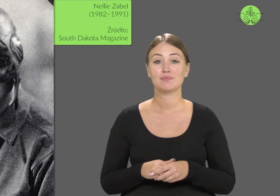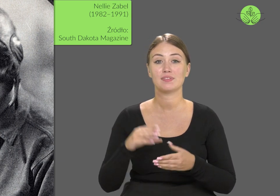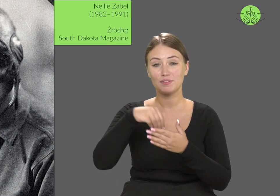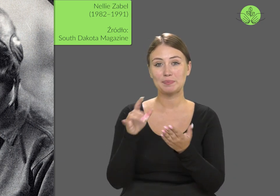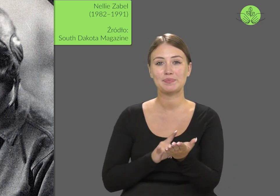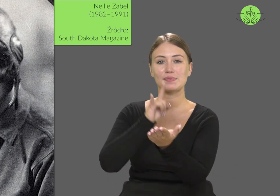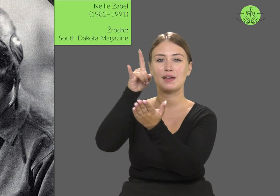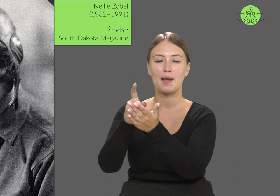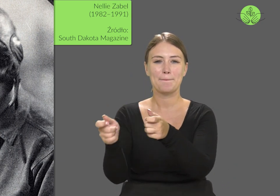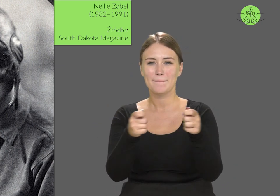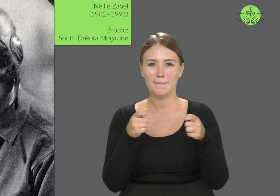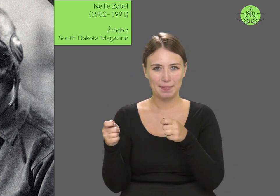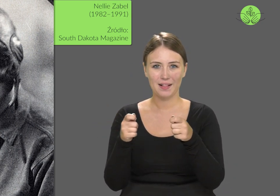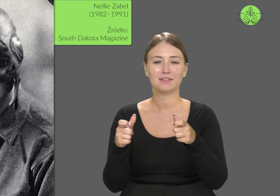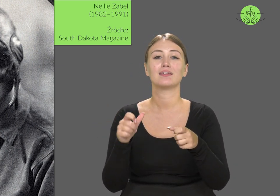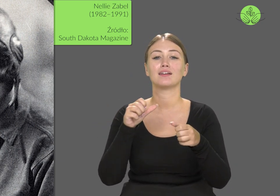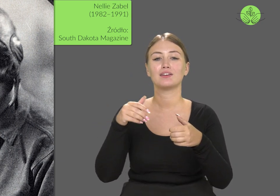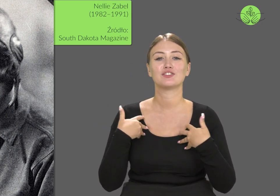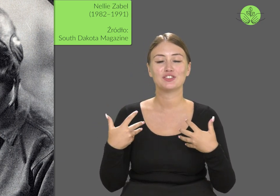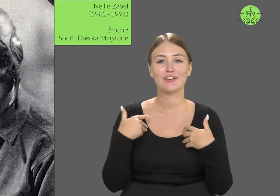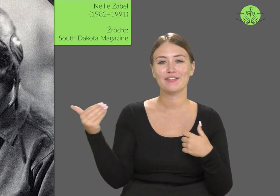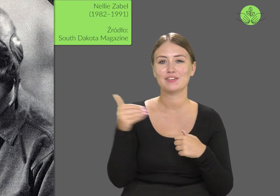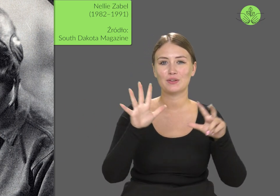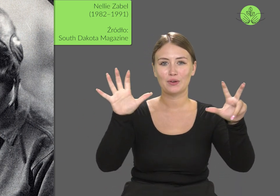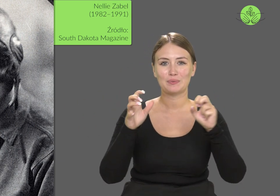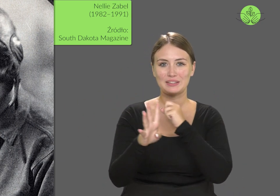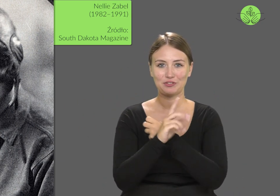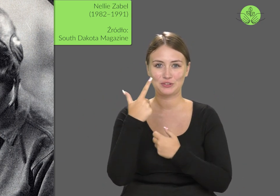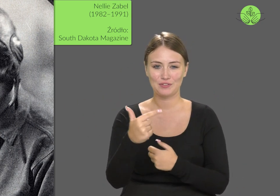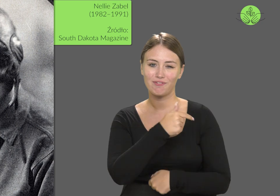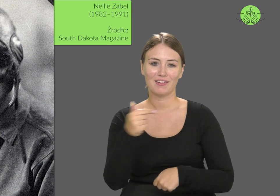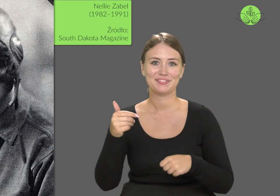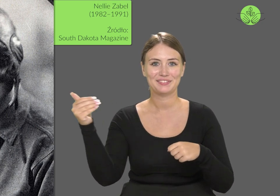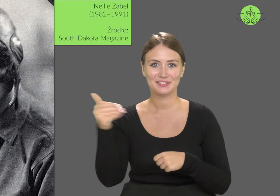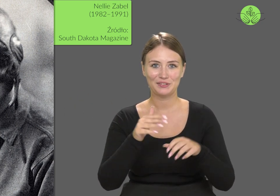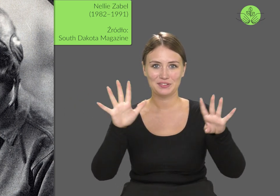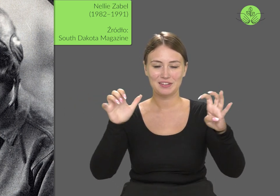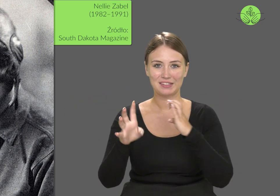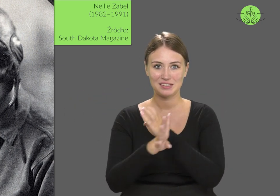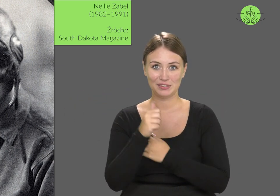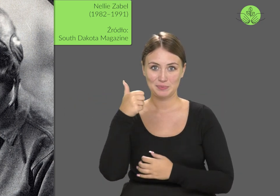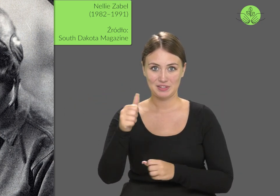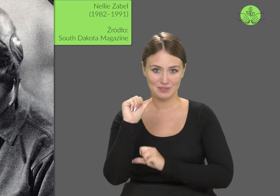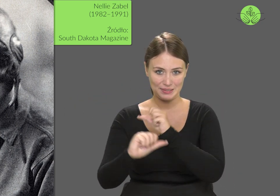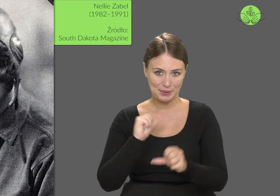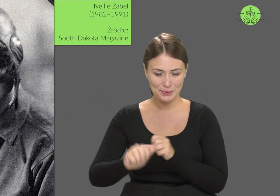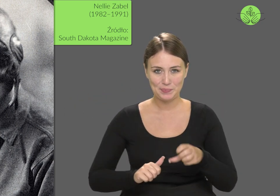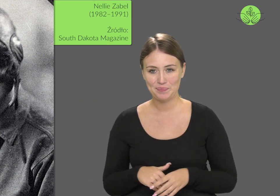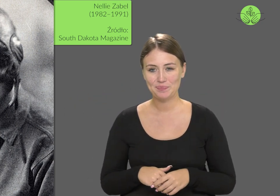Aviator - she lived from 1892 to 1991.